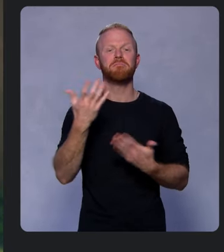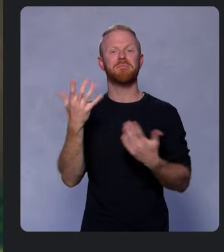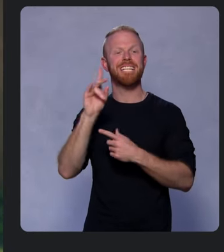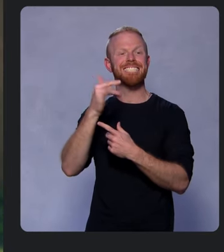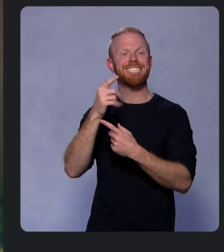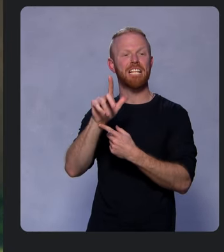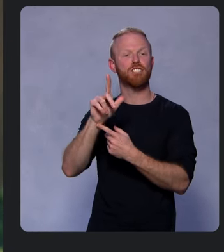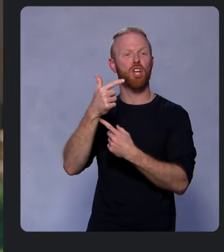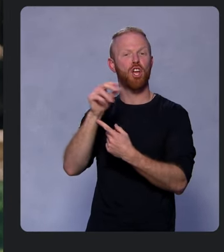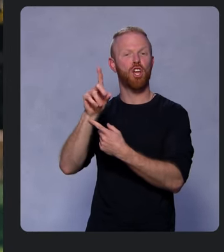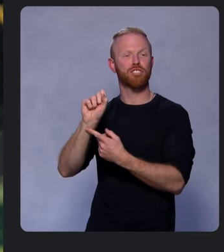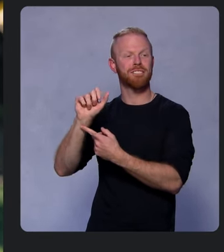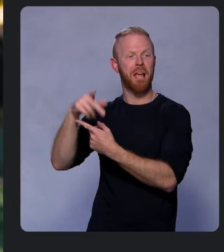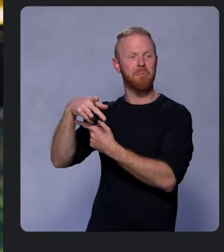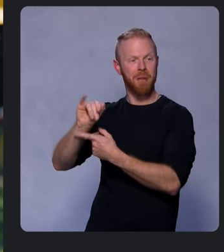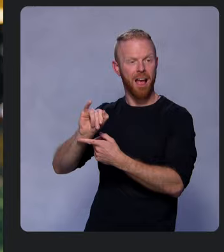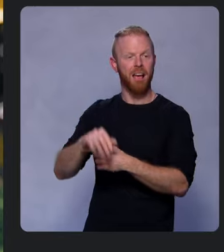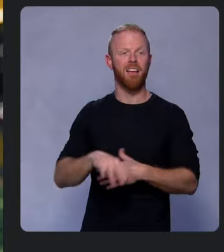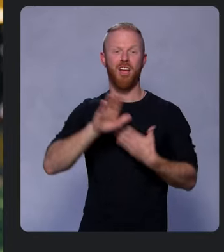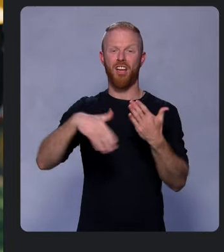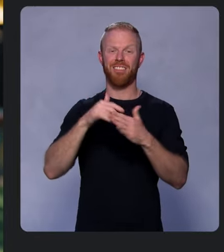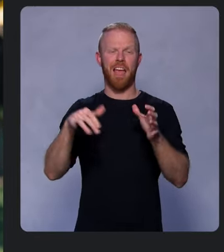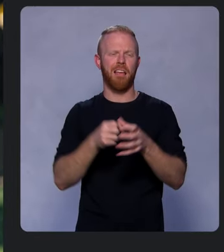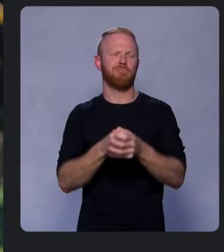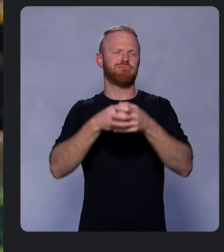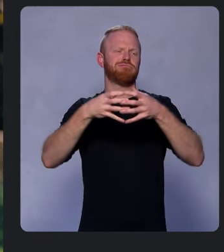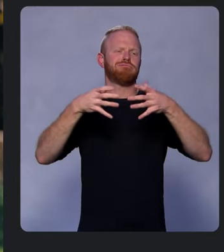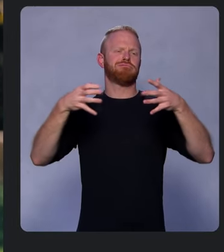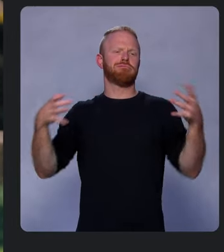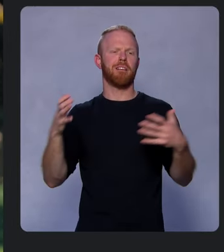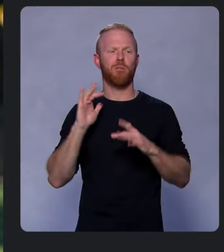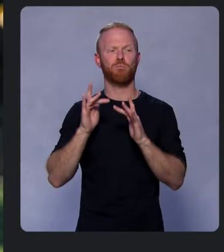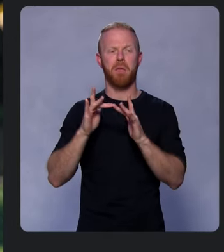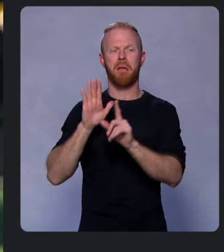All of this work to expand the web’s capabilities and reach